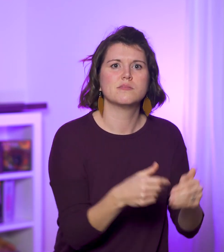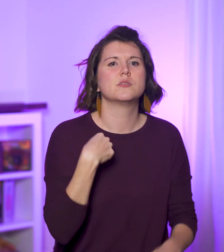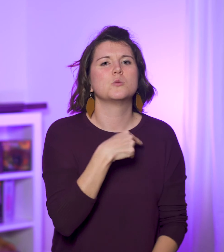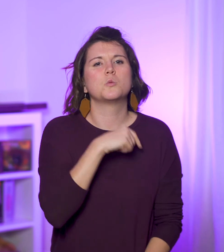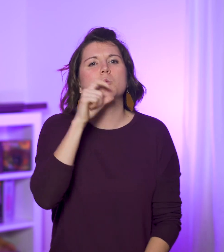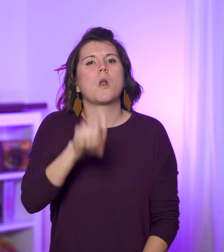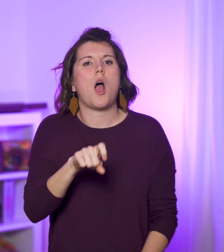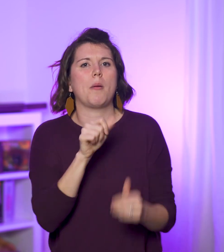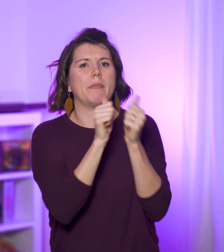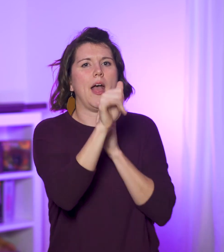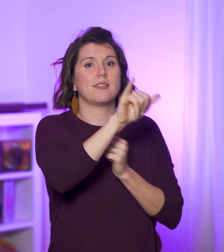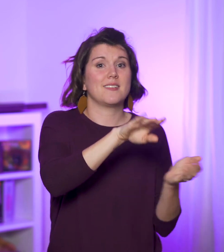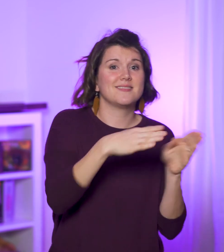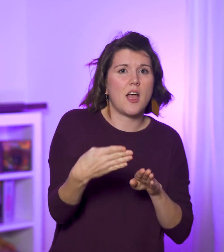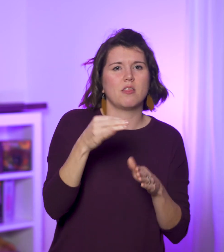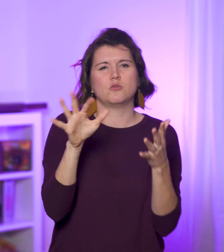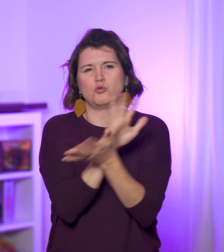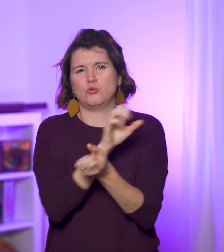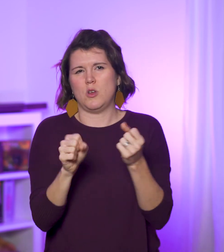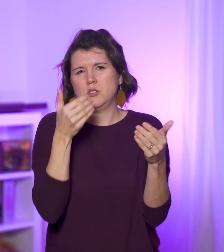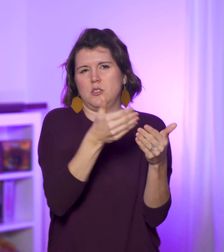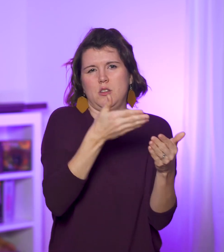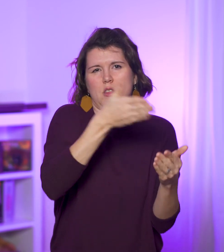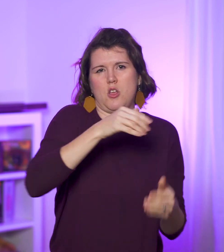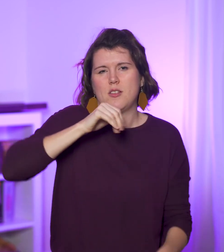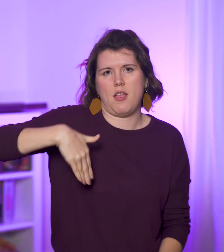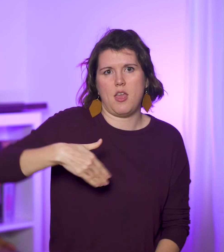so we aren’t past the death and destruction quite yet.